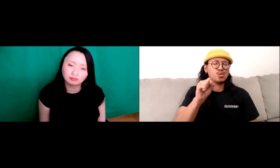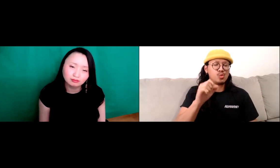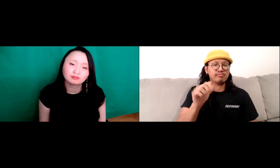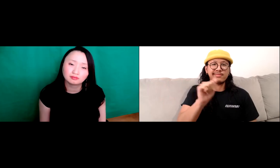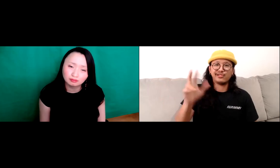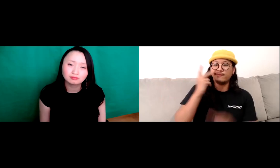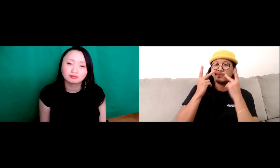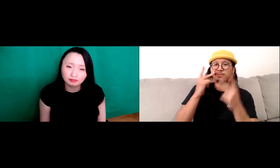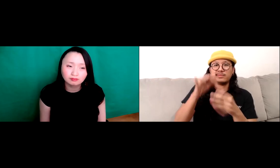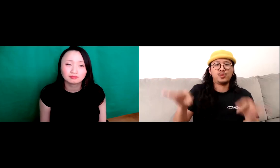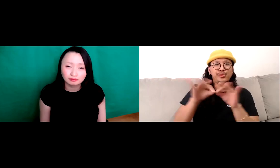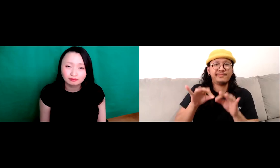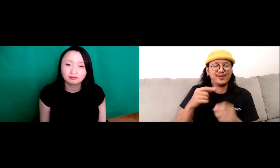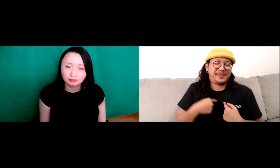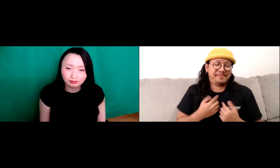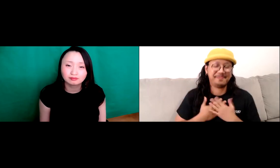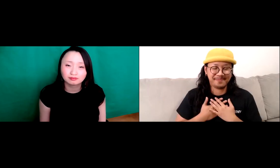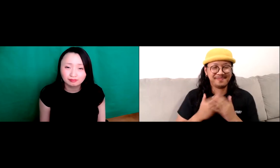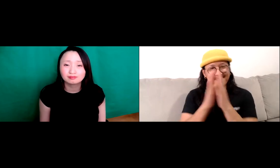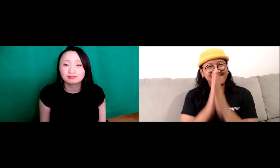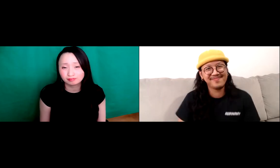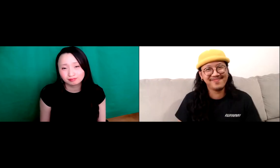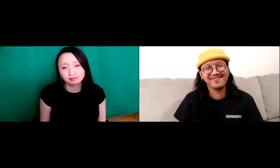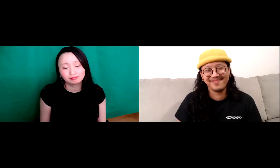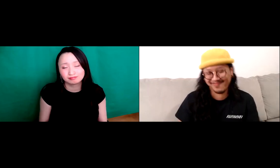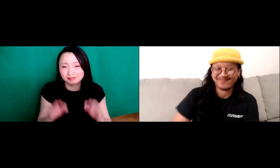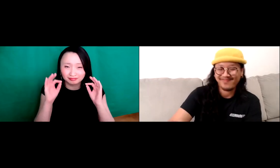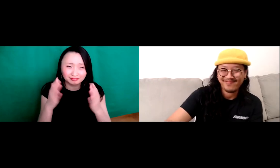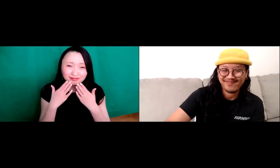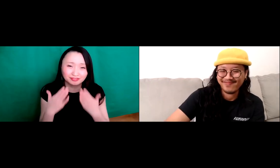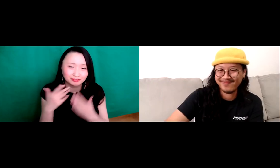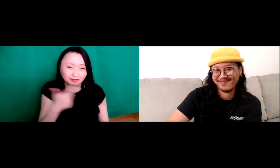as well as everyone else's. And so that's why Asian visibility is important